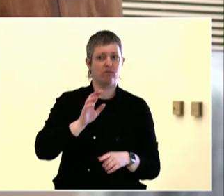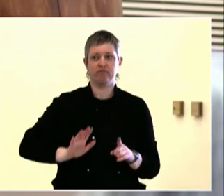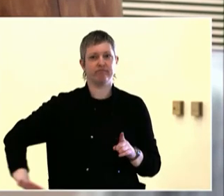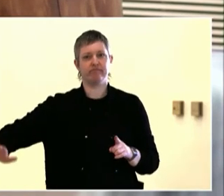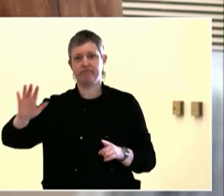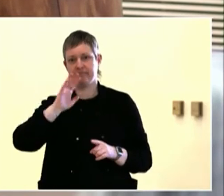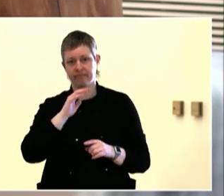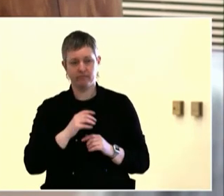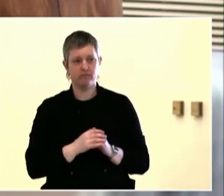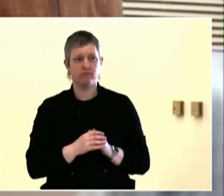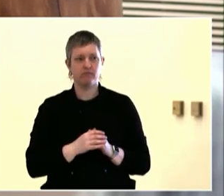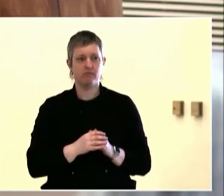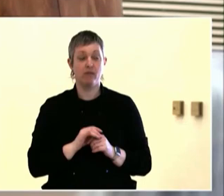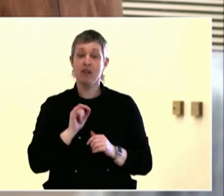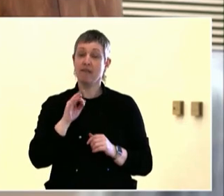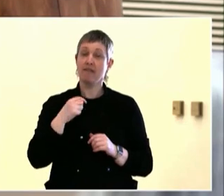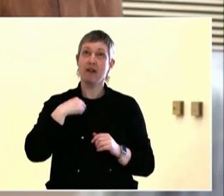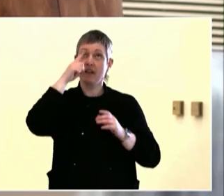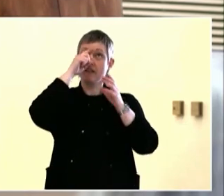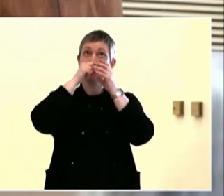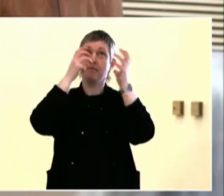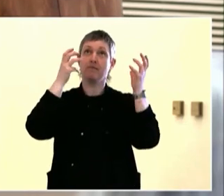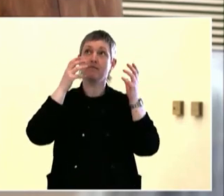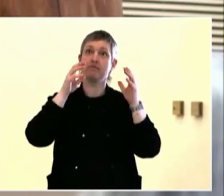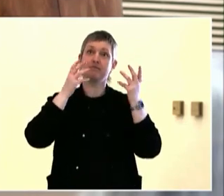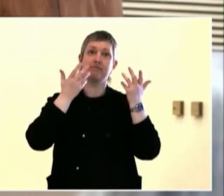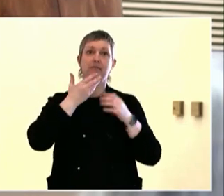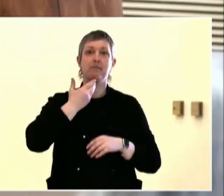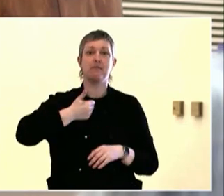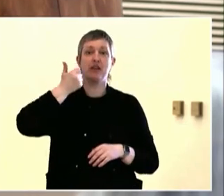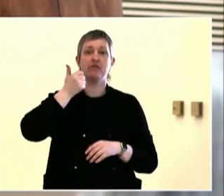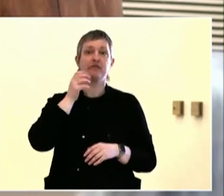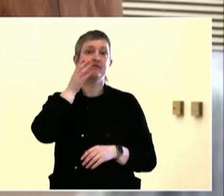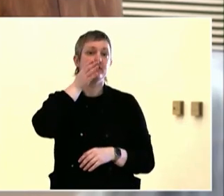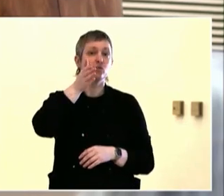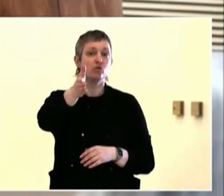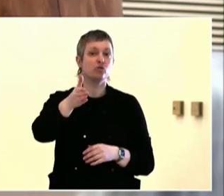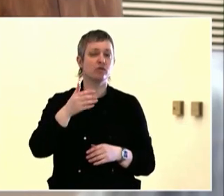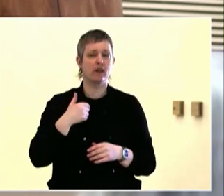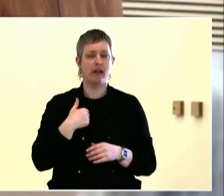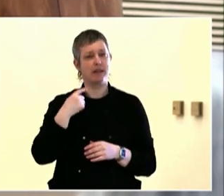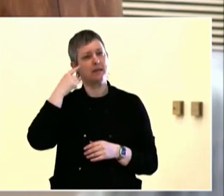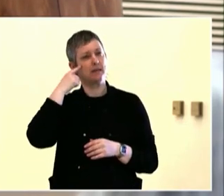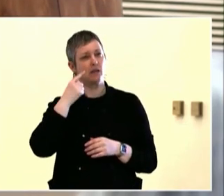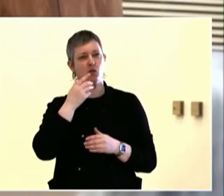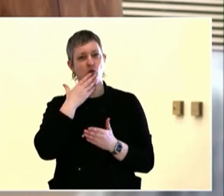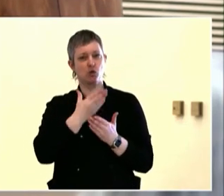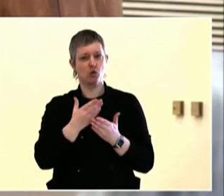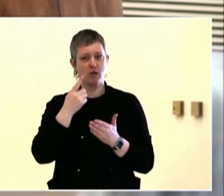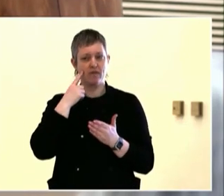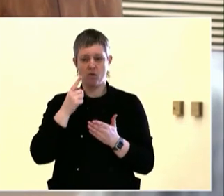that really stood out to me. When Dr. Carboni is with us today, spoke about, that the way